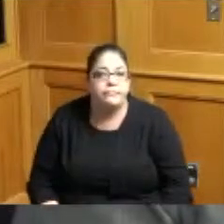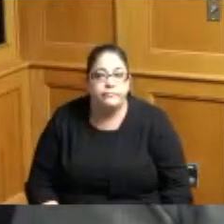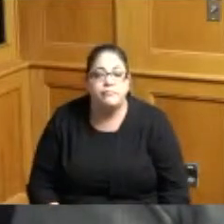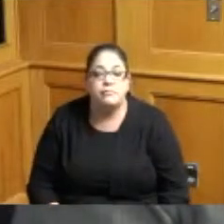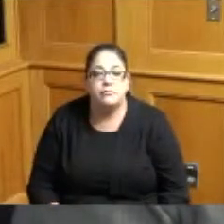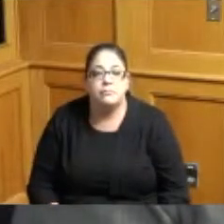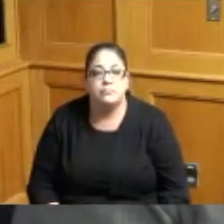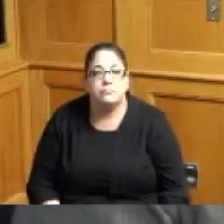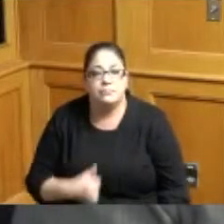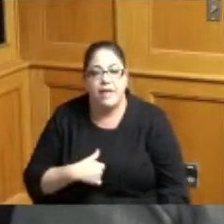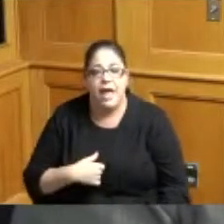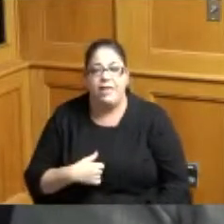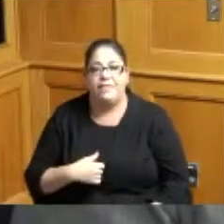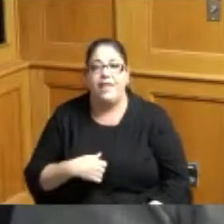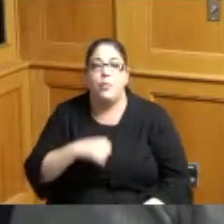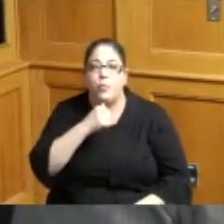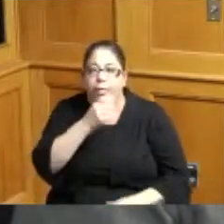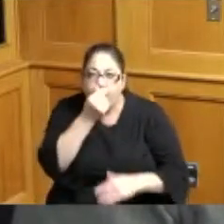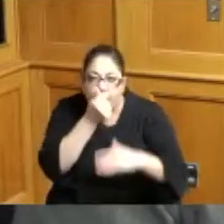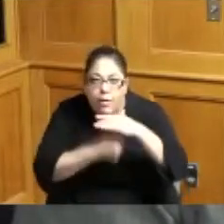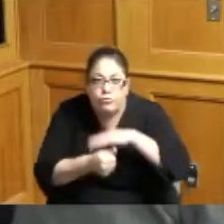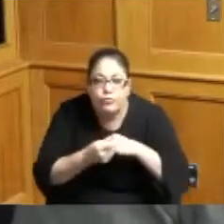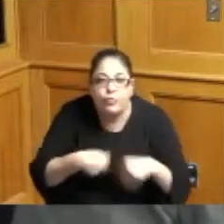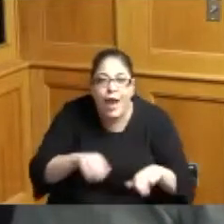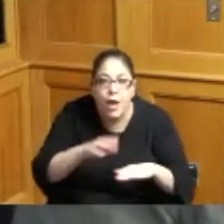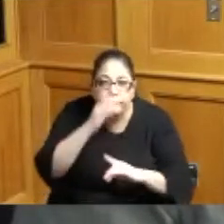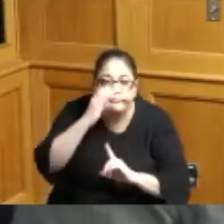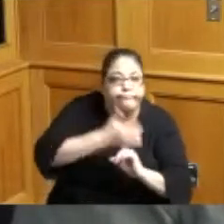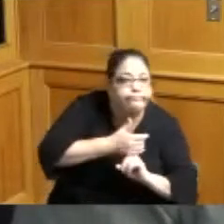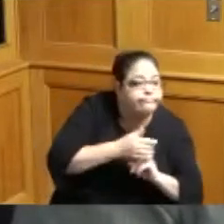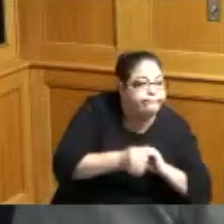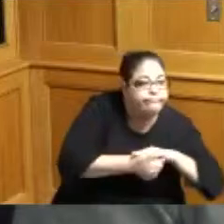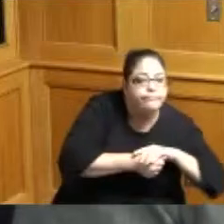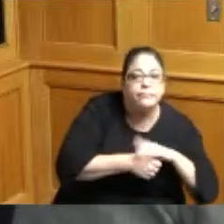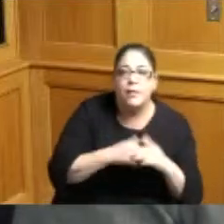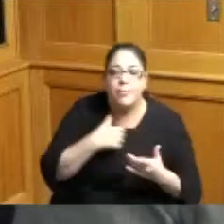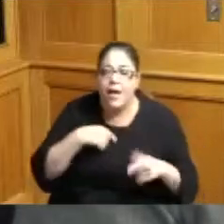I consider it they were underground if you will and I think the Kinship Program now brings it